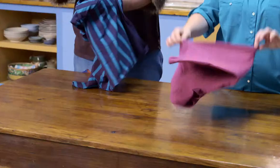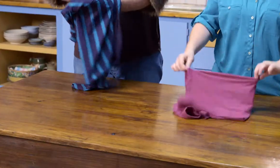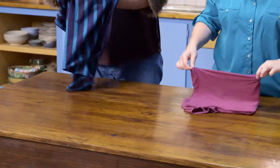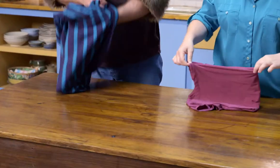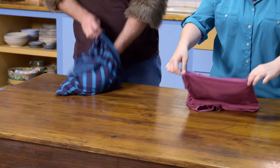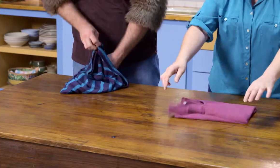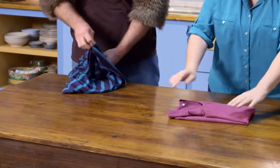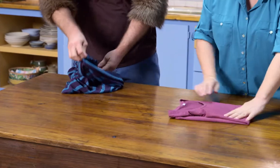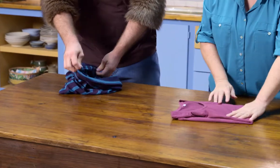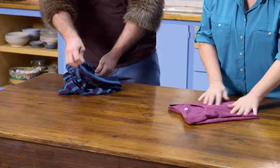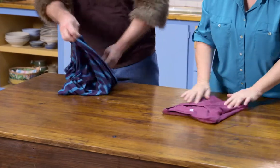..and fold it over.